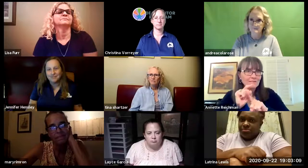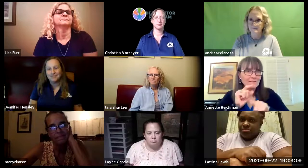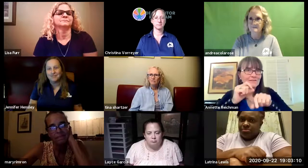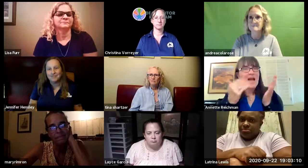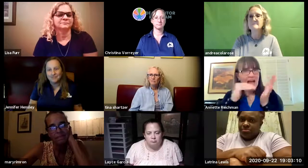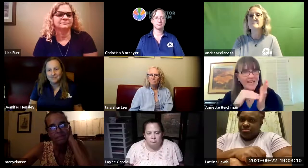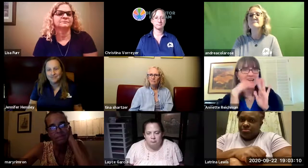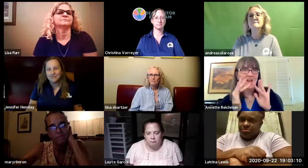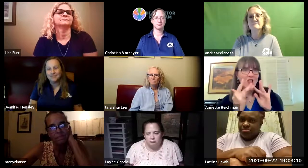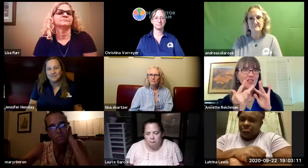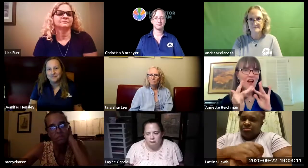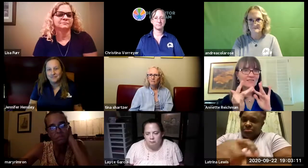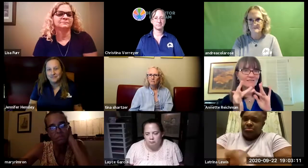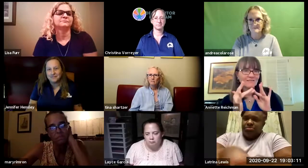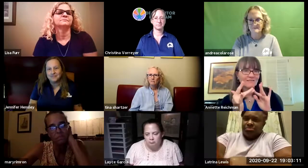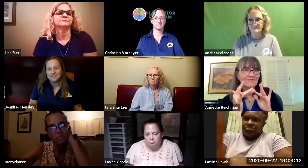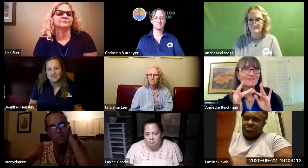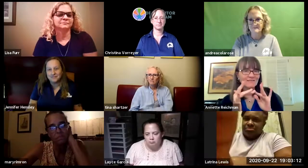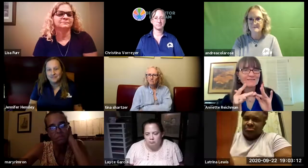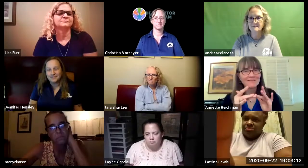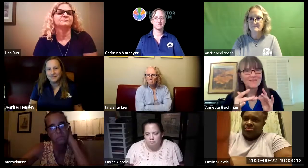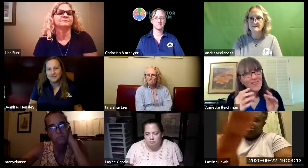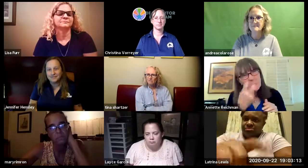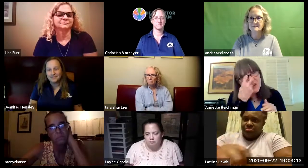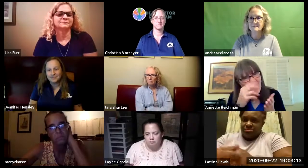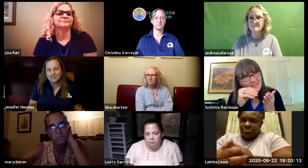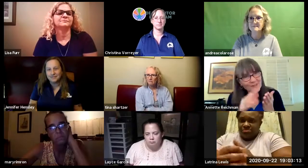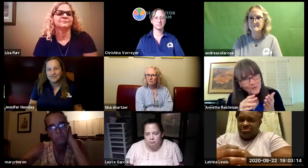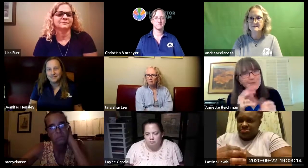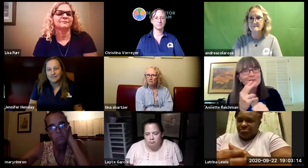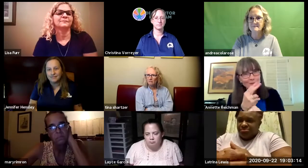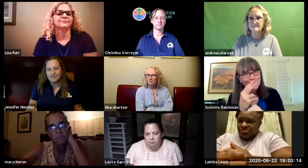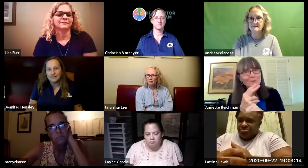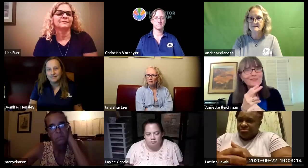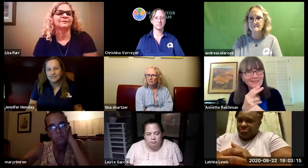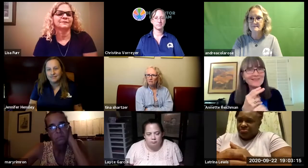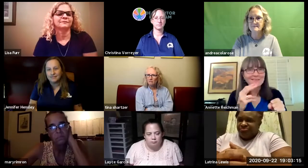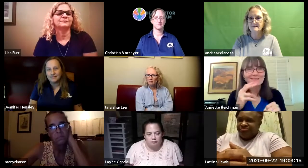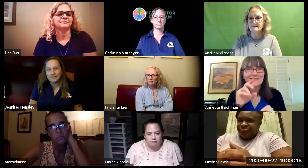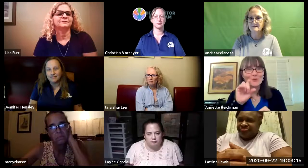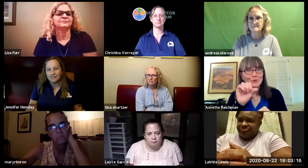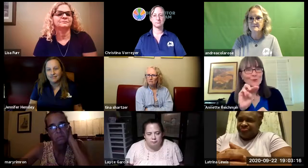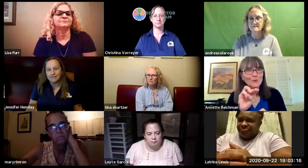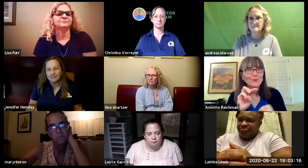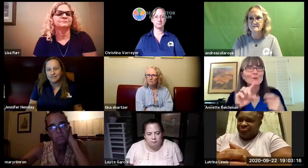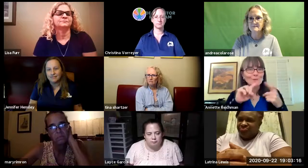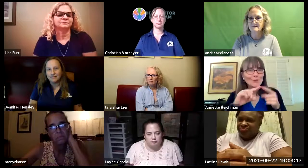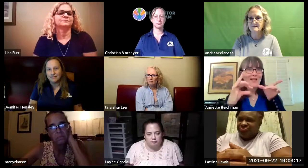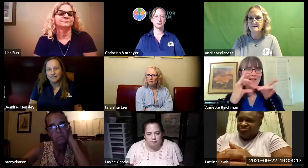format and this is also taking place online